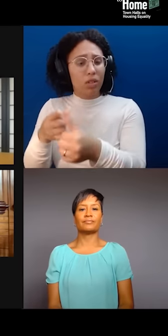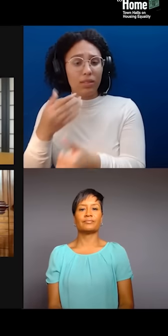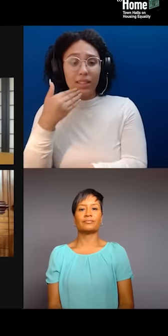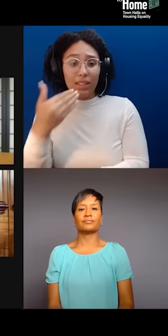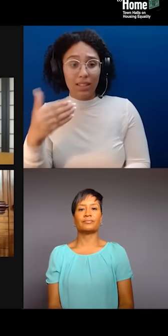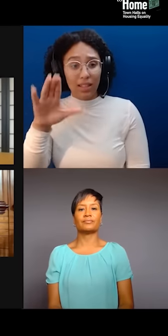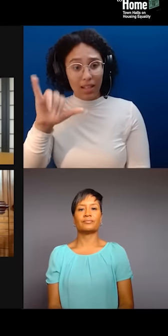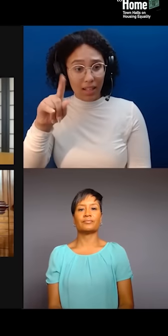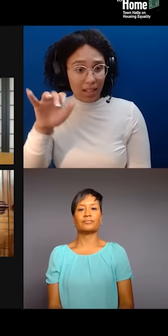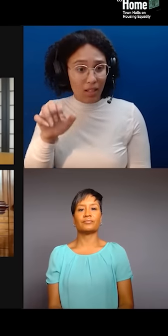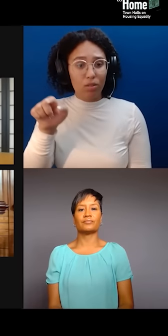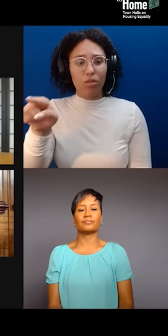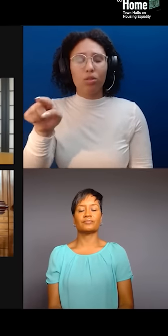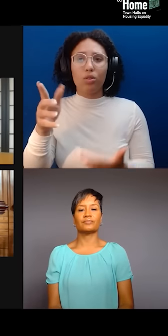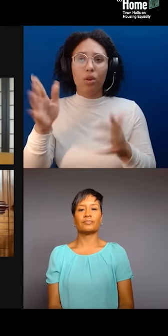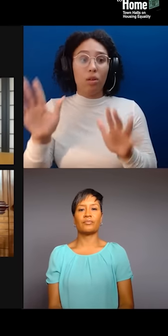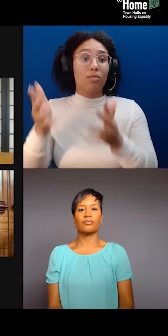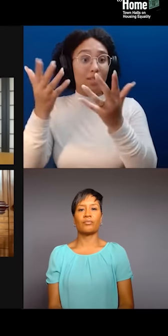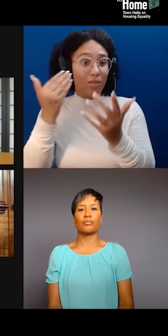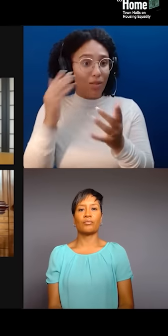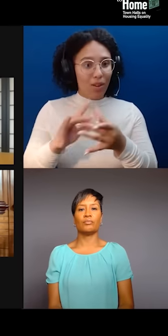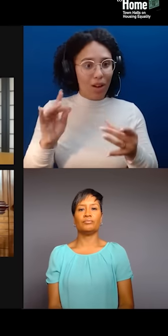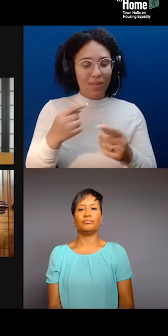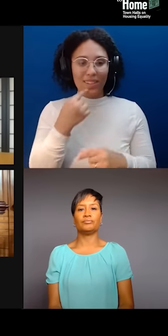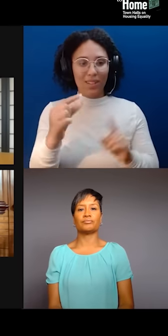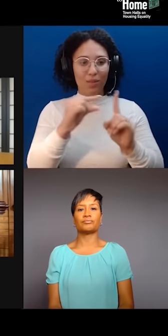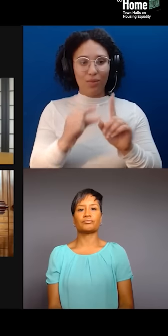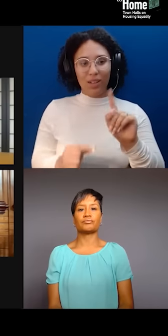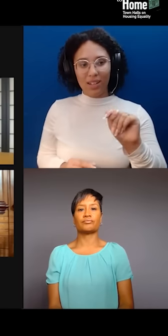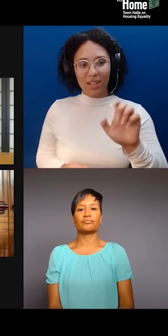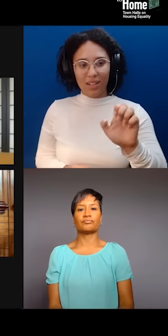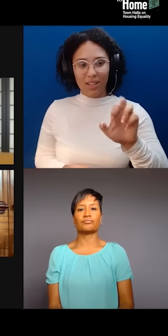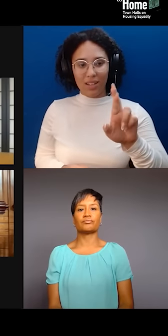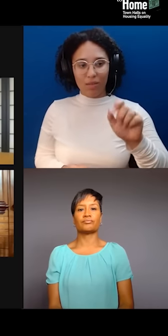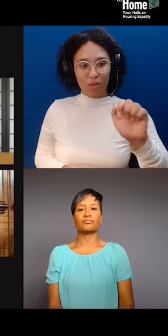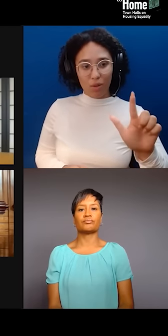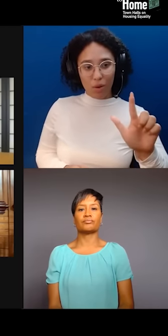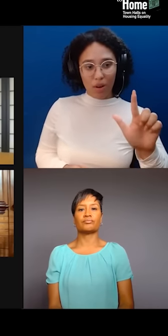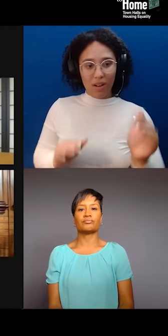To say territorial as opposed to land acknowledgement. And I think that that's like something that I'm sitting with.